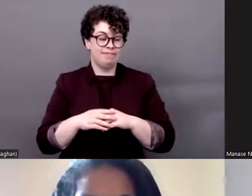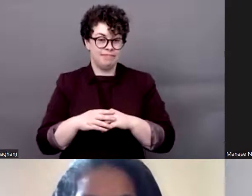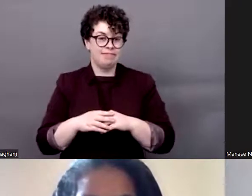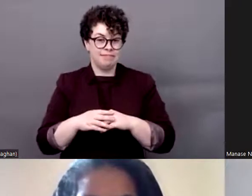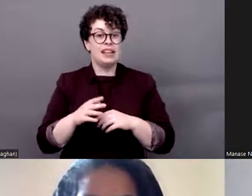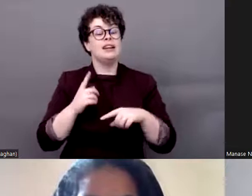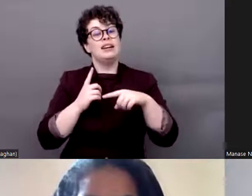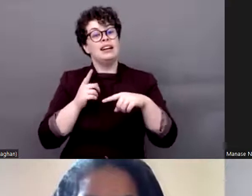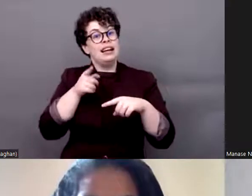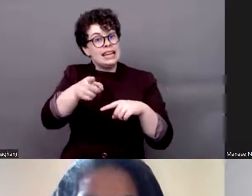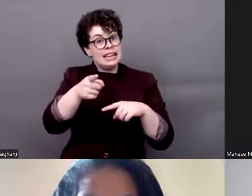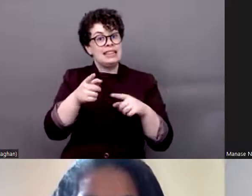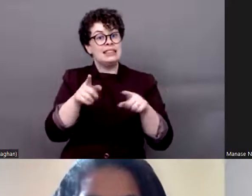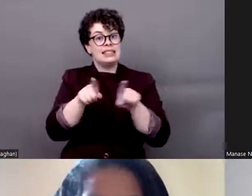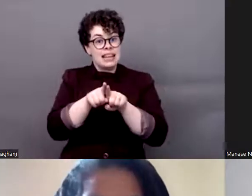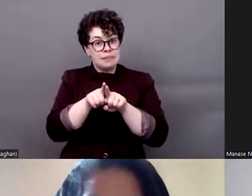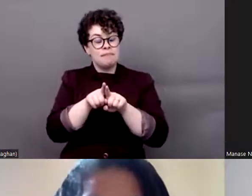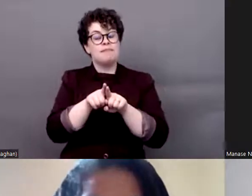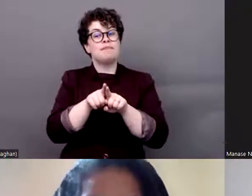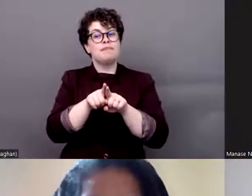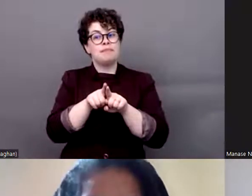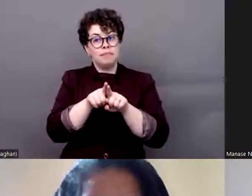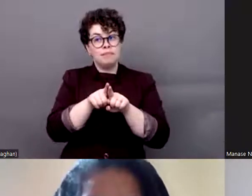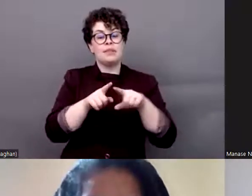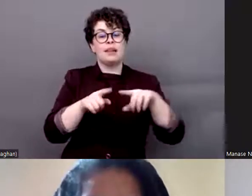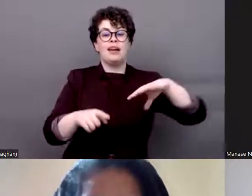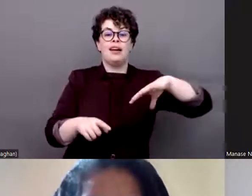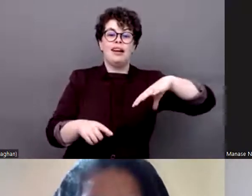Narok south disability network and a member of the national council of